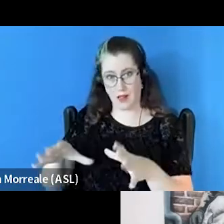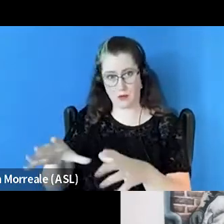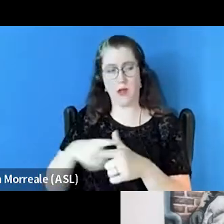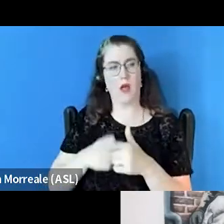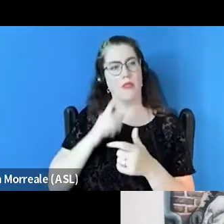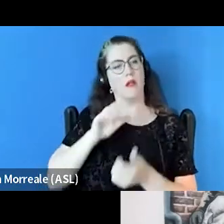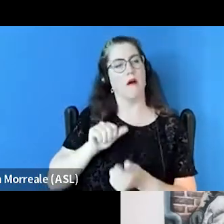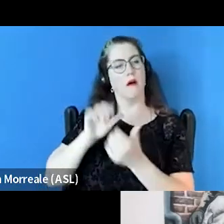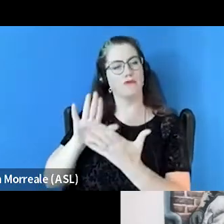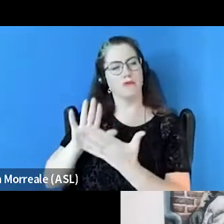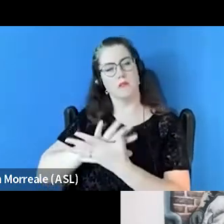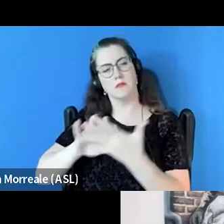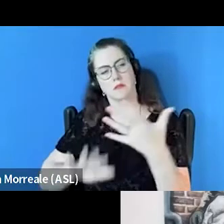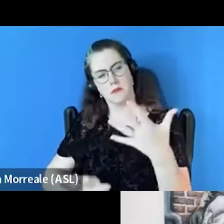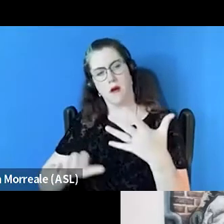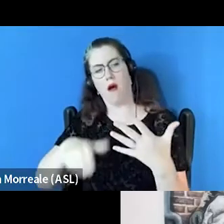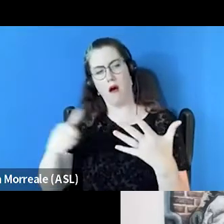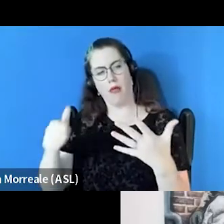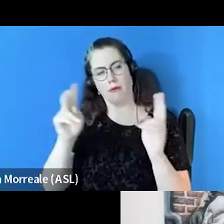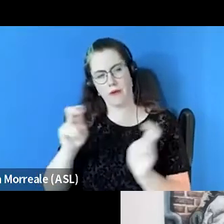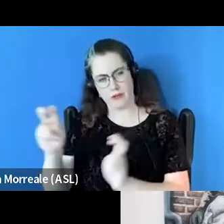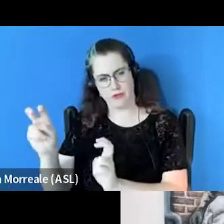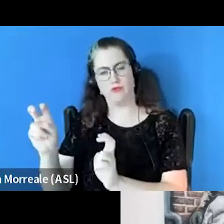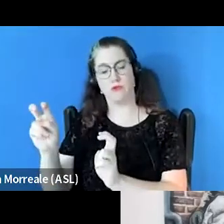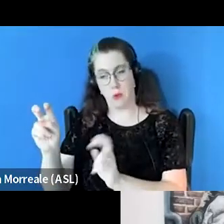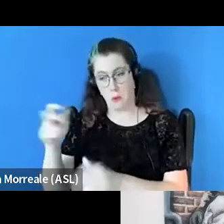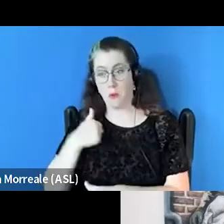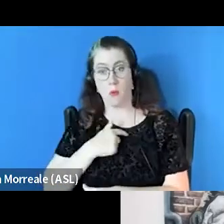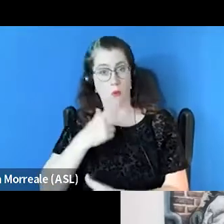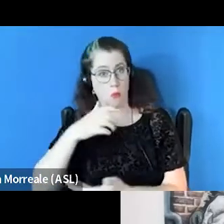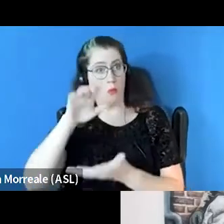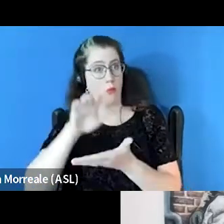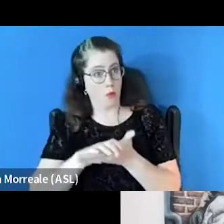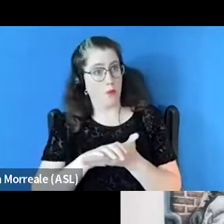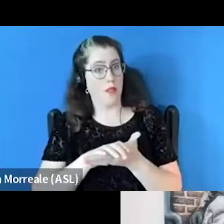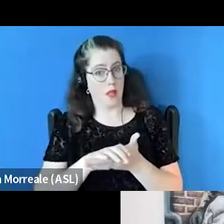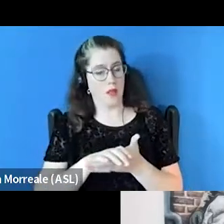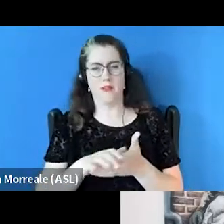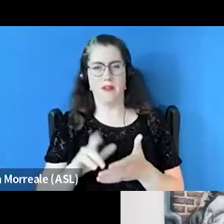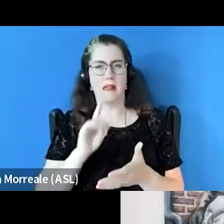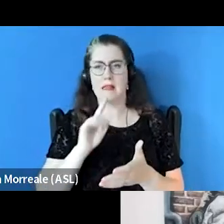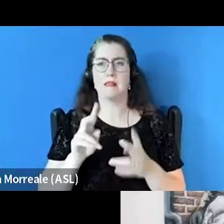those other underlying issues. We do believe that it is extremely complicated